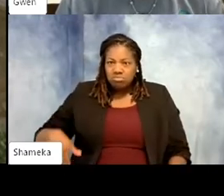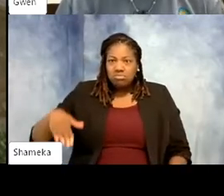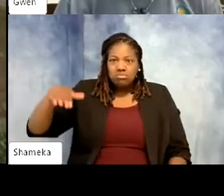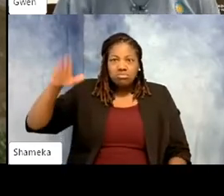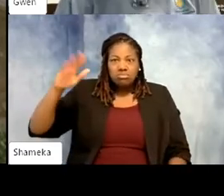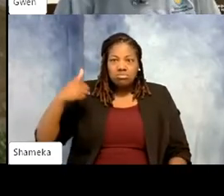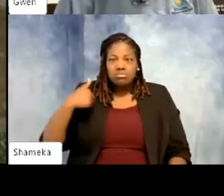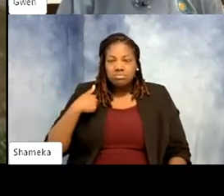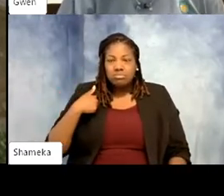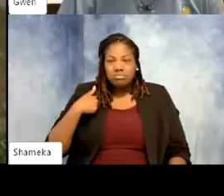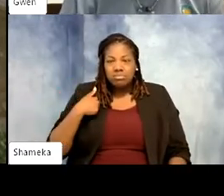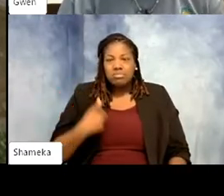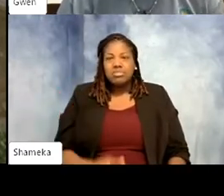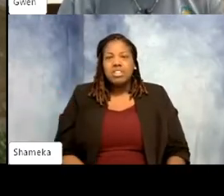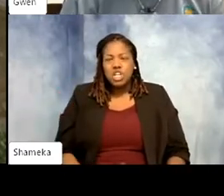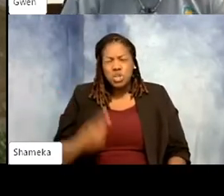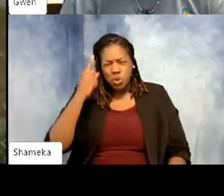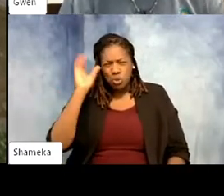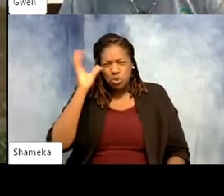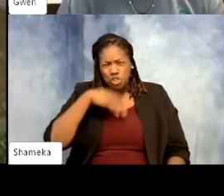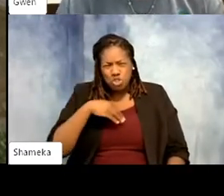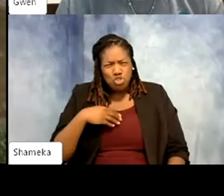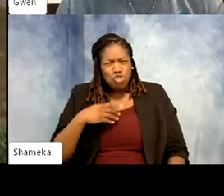You know you always thought you was that weird kid that wanted to be with animals instead of people.